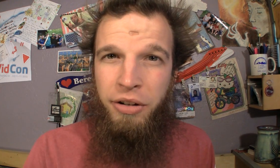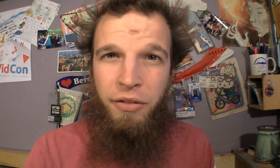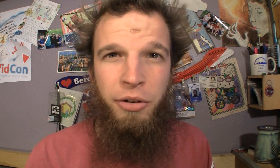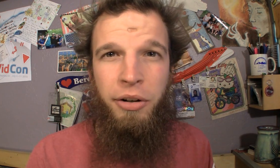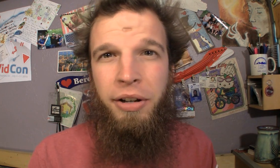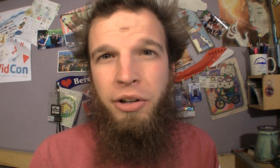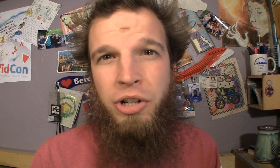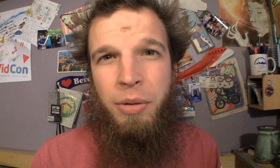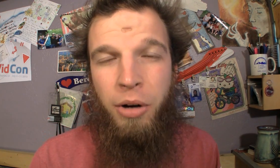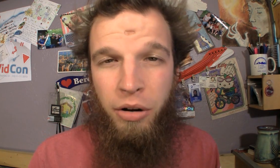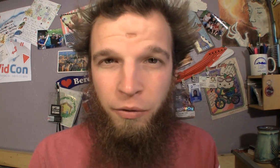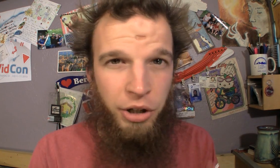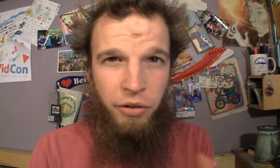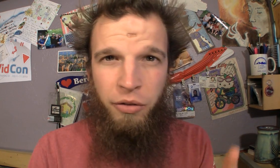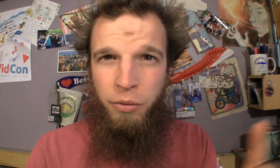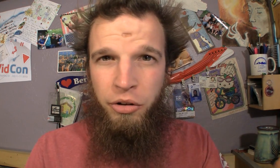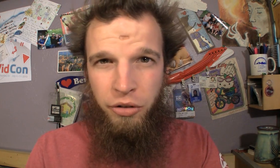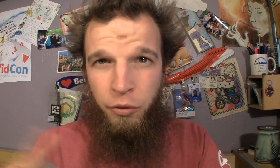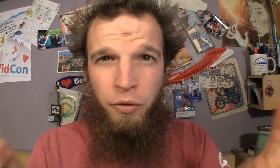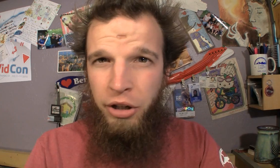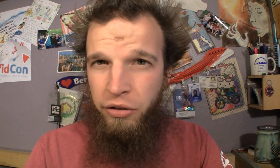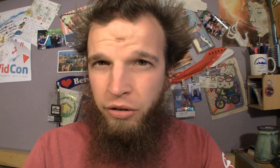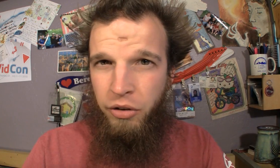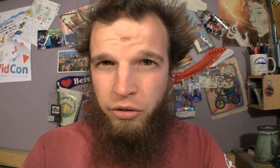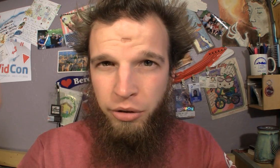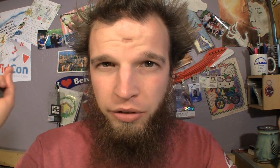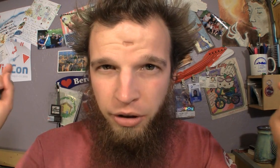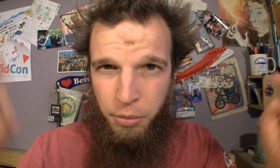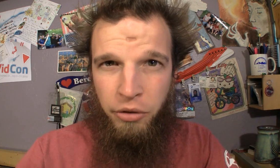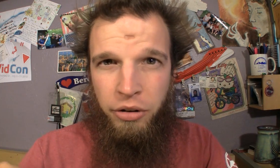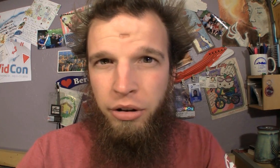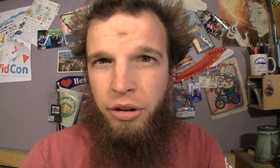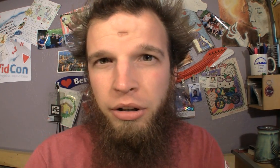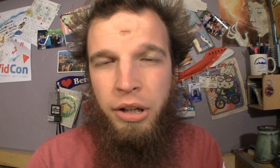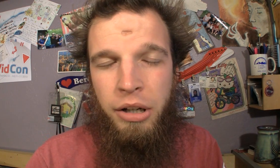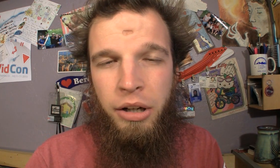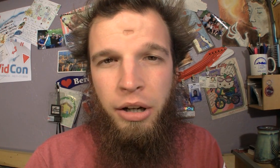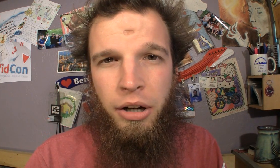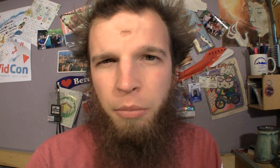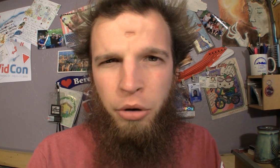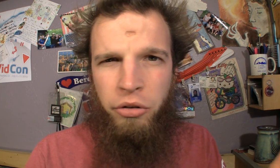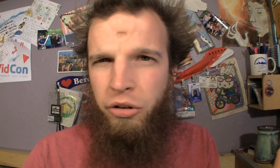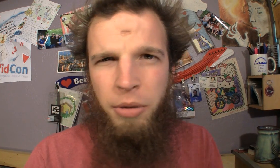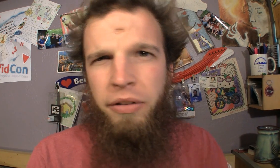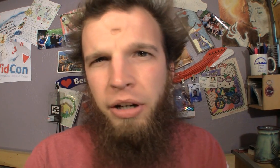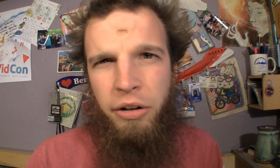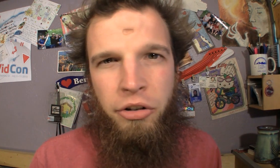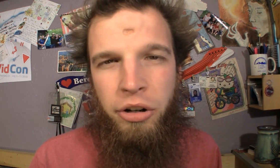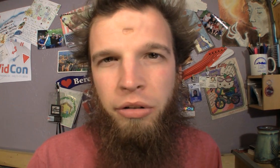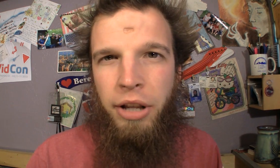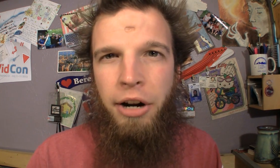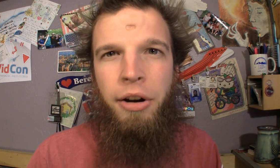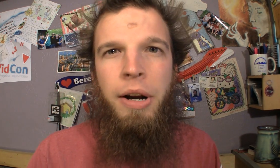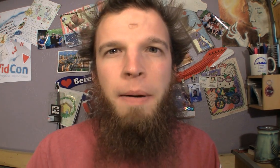I went to a Deaf Storytelling Jam, videos of which I'll post on my second channel soon